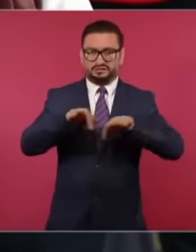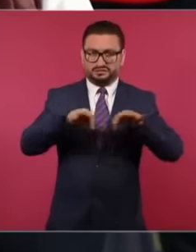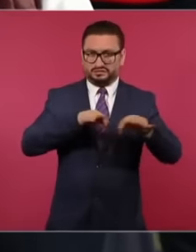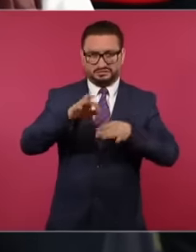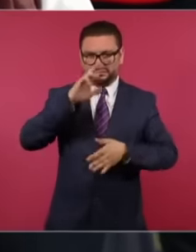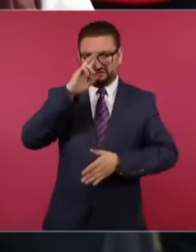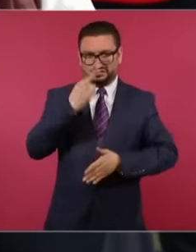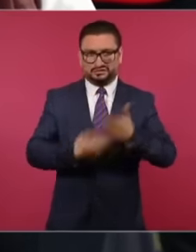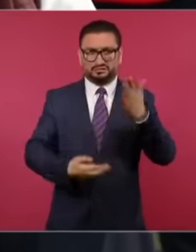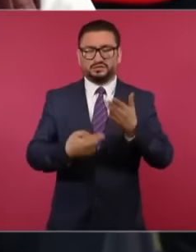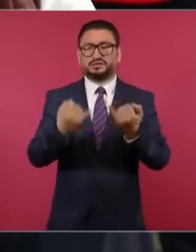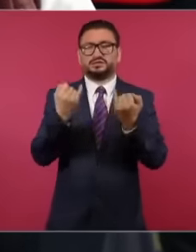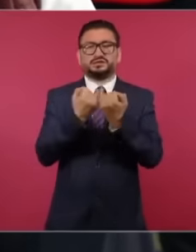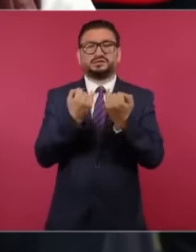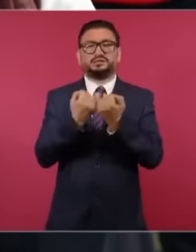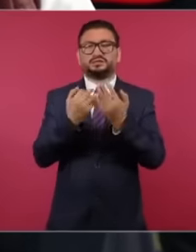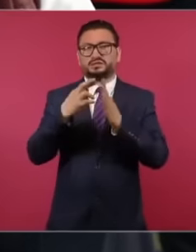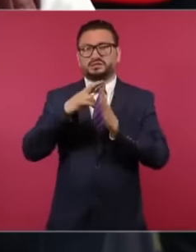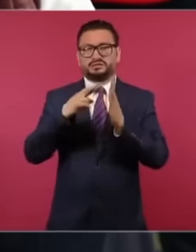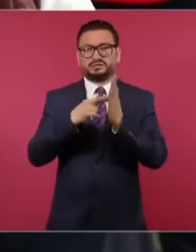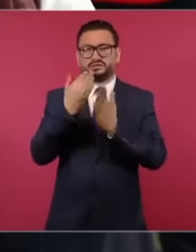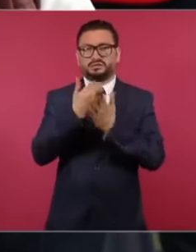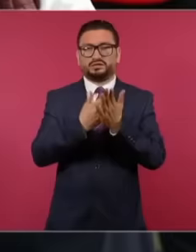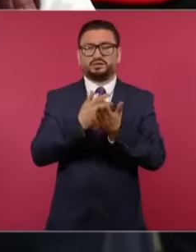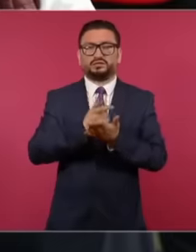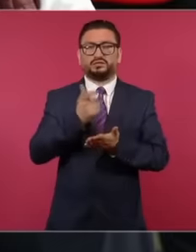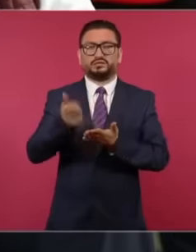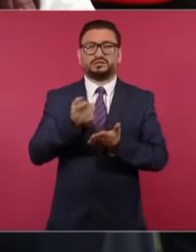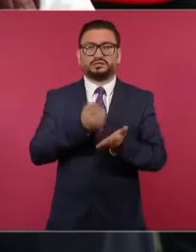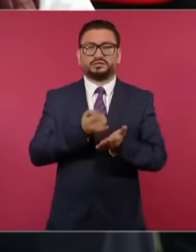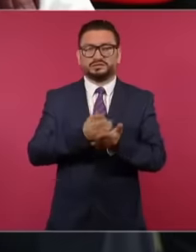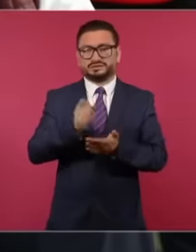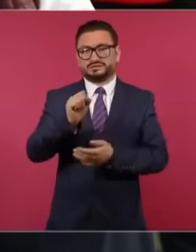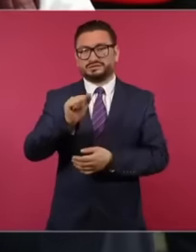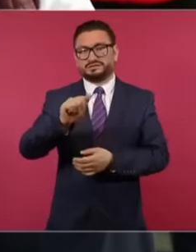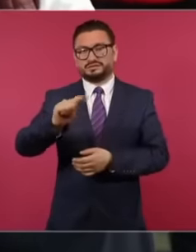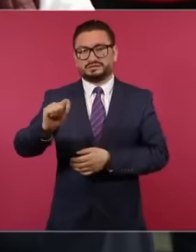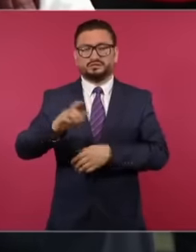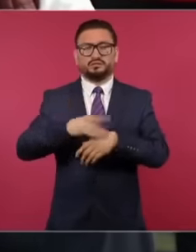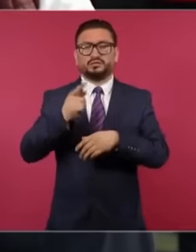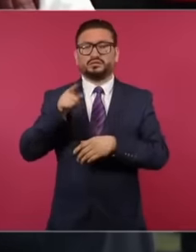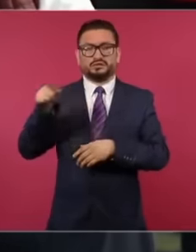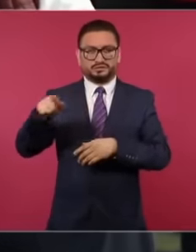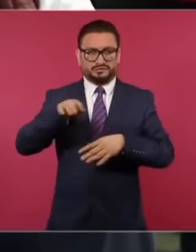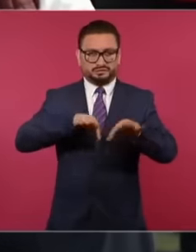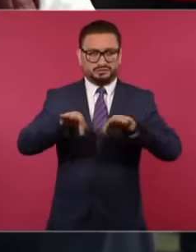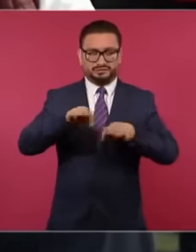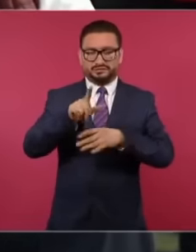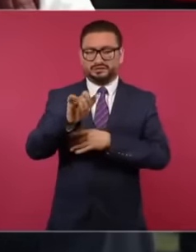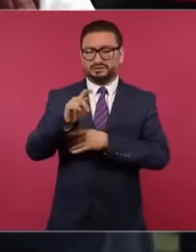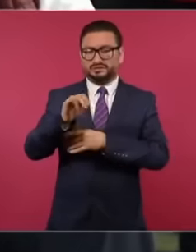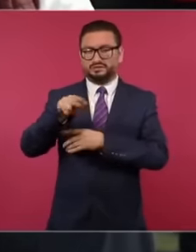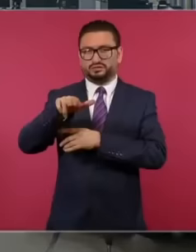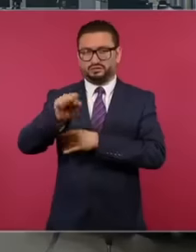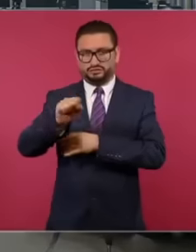of the tax rules Why Because the Latino workers, the employees of this